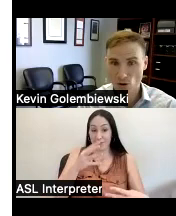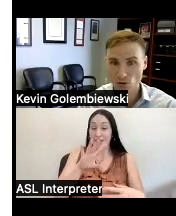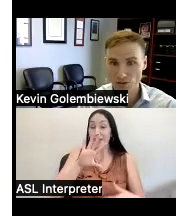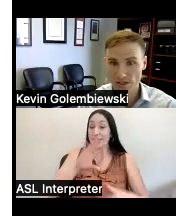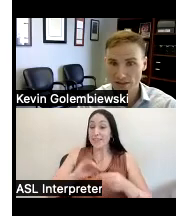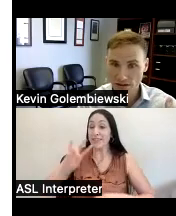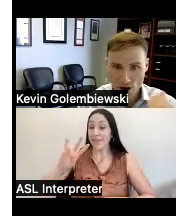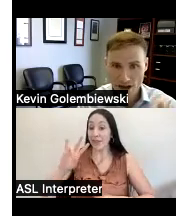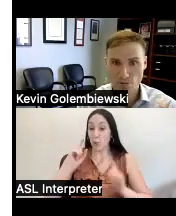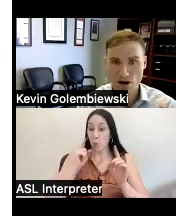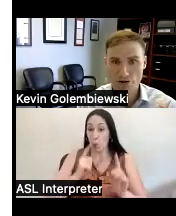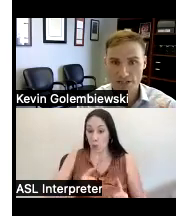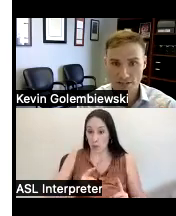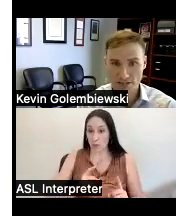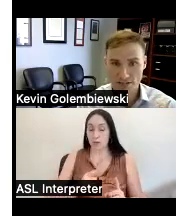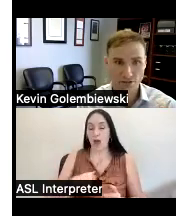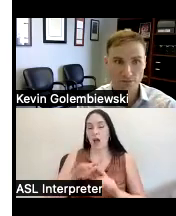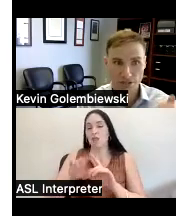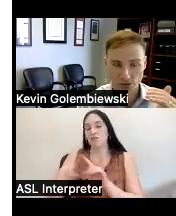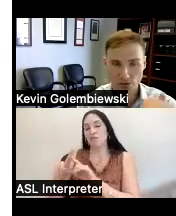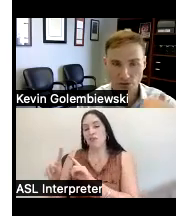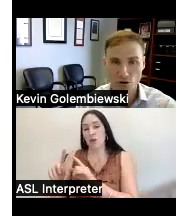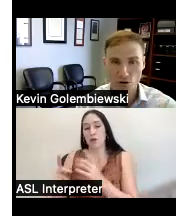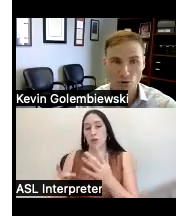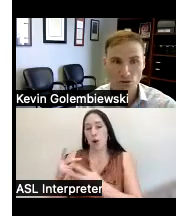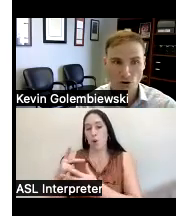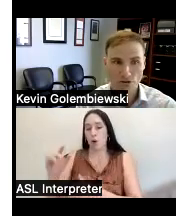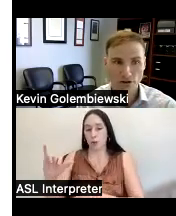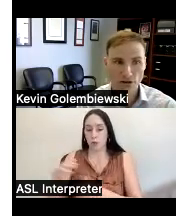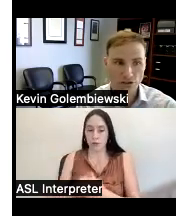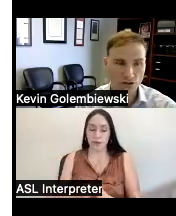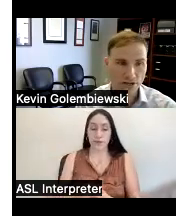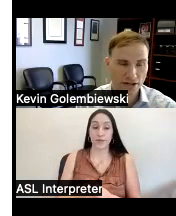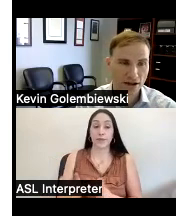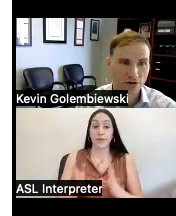goals and then a variety of priorities under them and so the our goals are on the the screen now